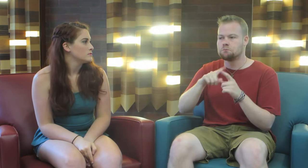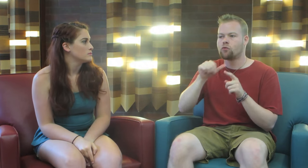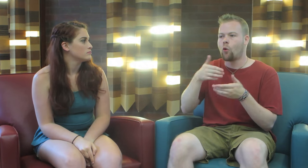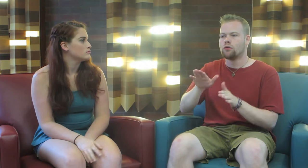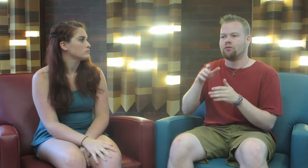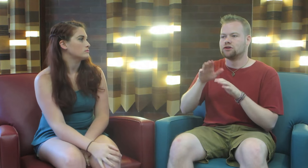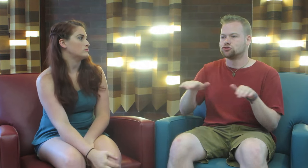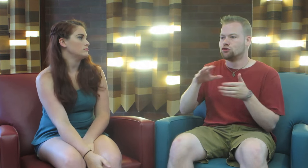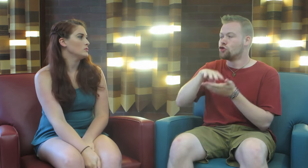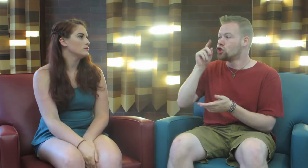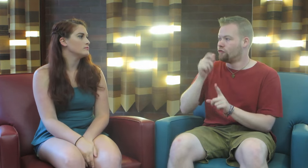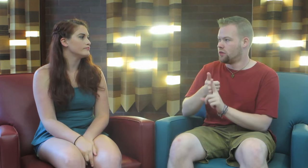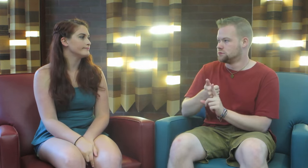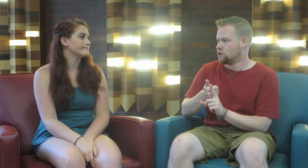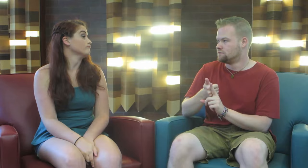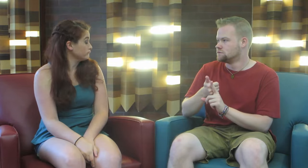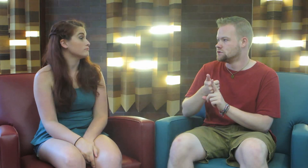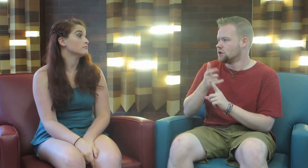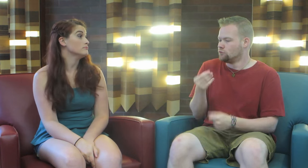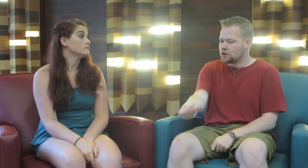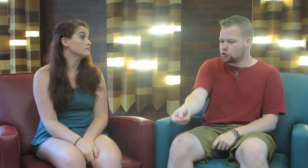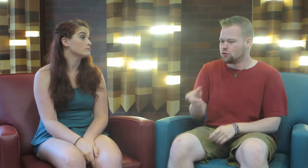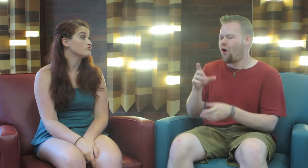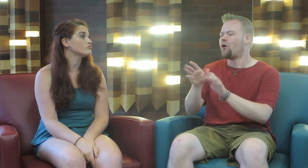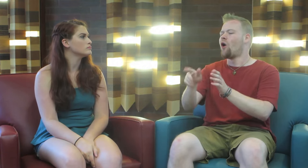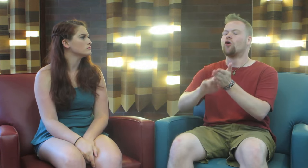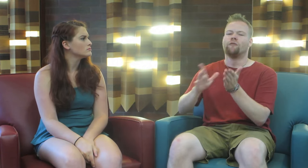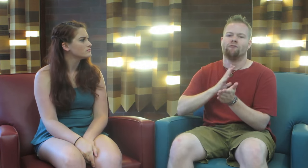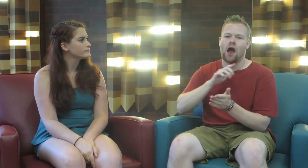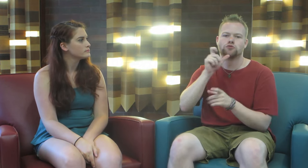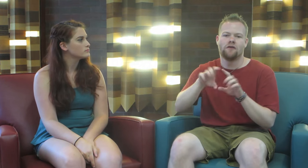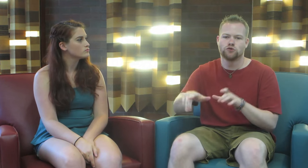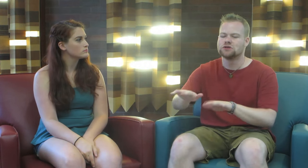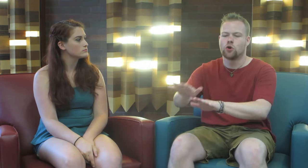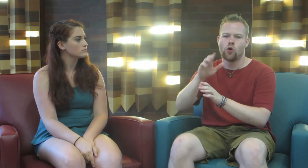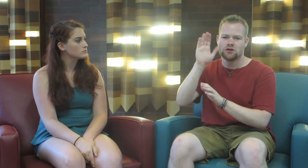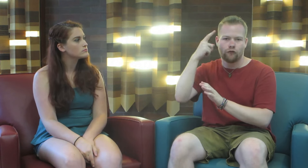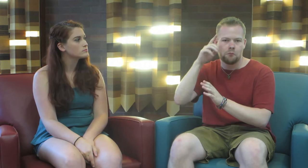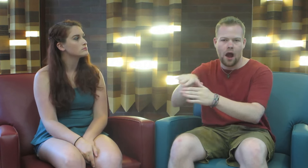but don’t let the children learn for themselves. Like here, no wait, it’s fine, you don’t have to do this, never mind.